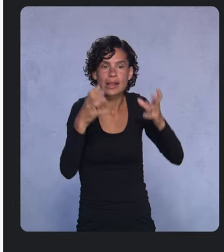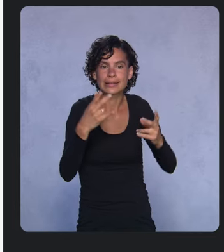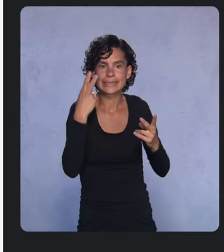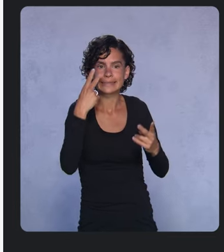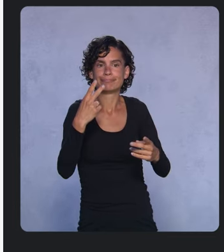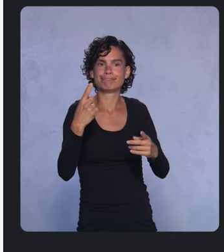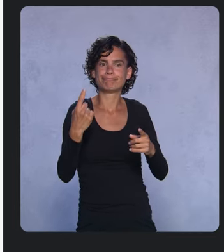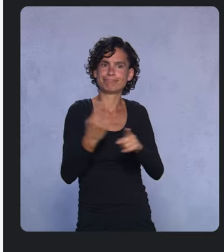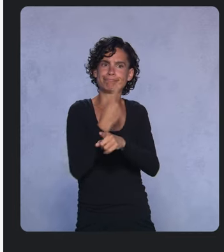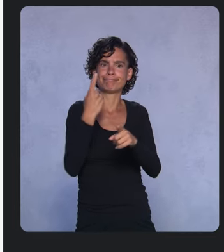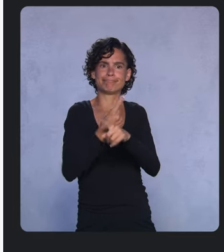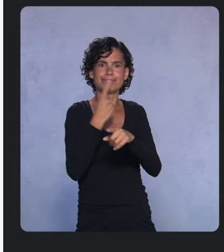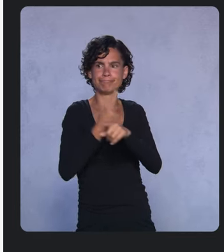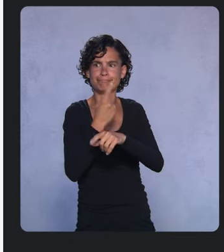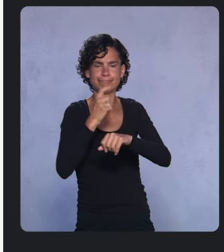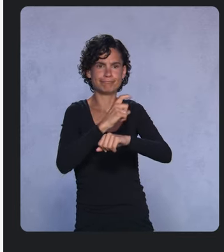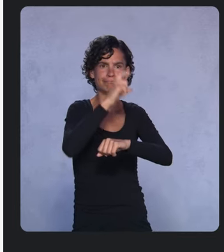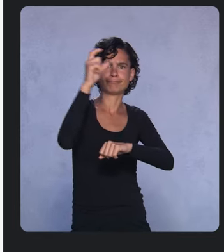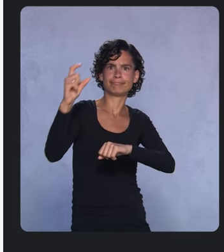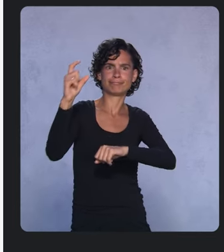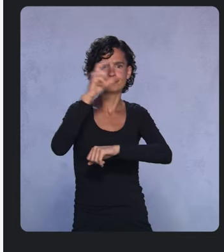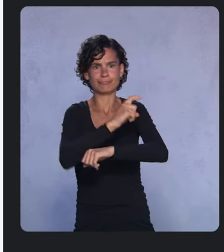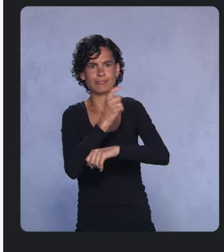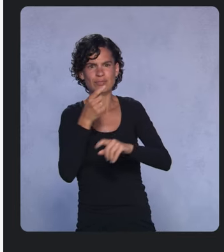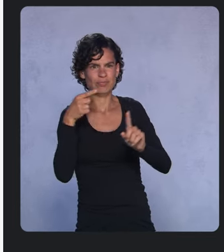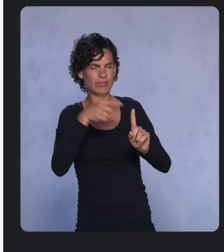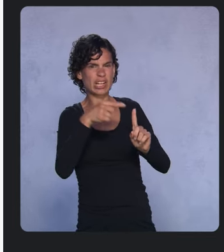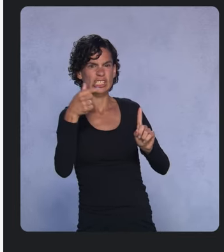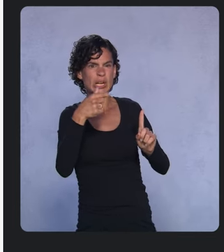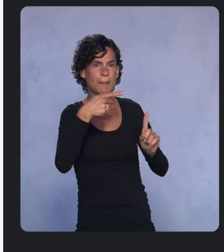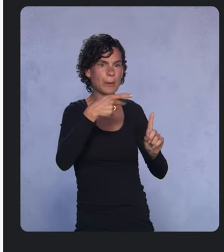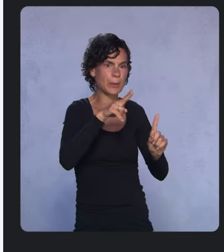that’s computed on the GPU using the selected time and location.